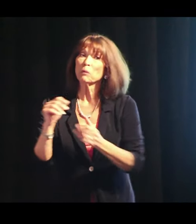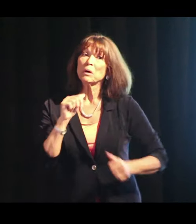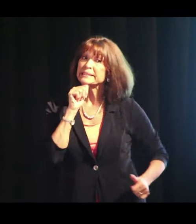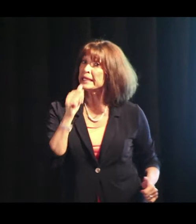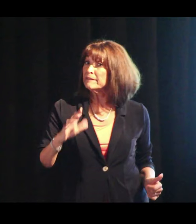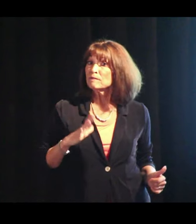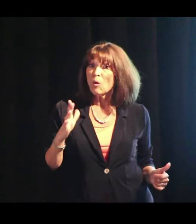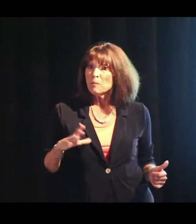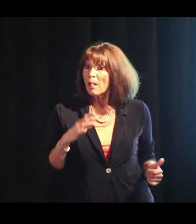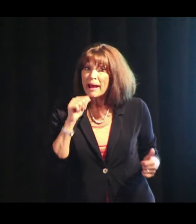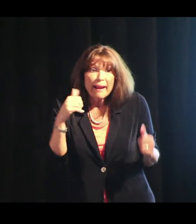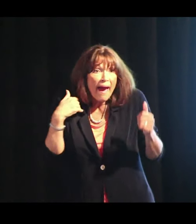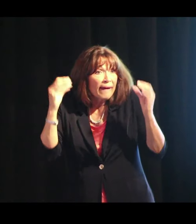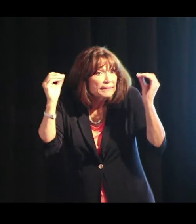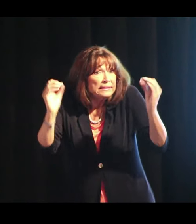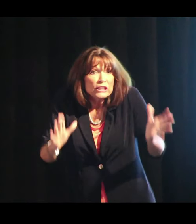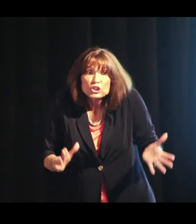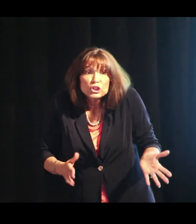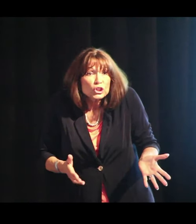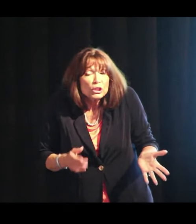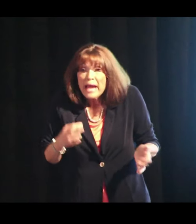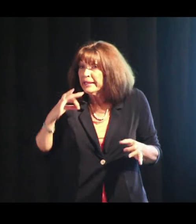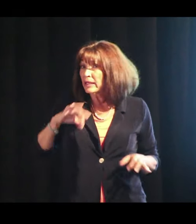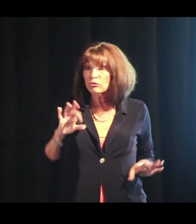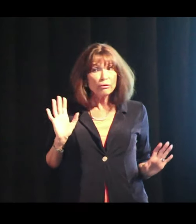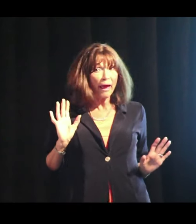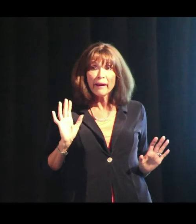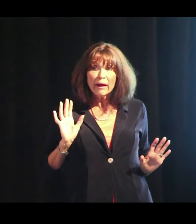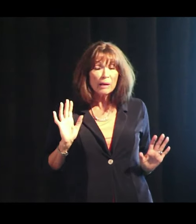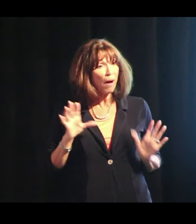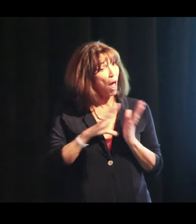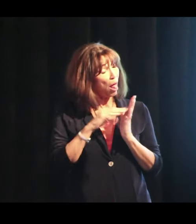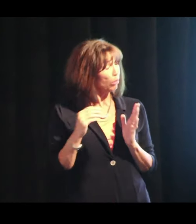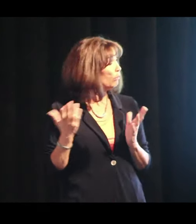But that kind of learning Was informal. I didn’t have a teacher. I wasn't getting credit,